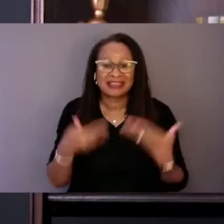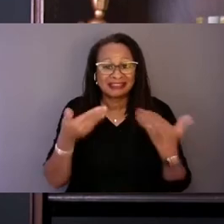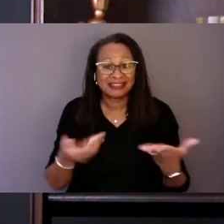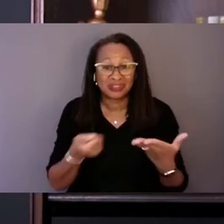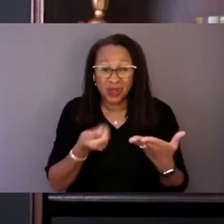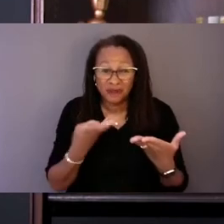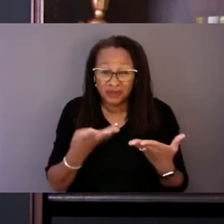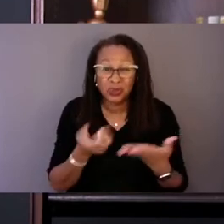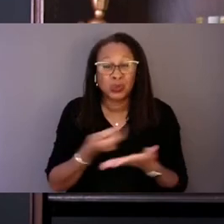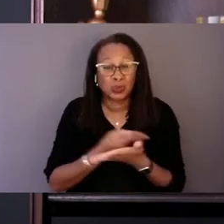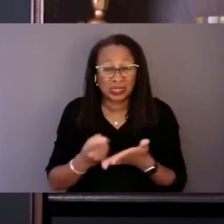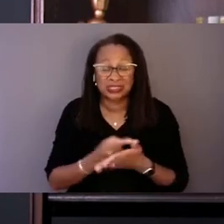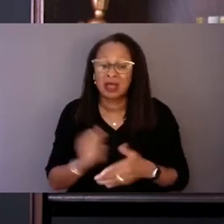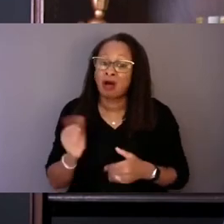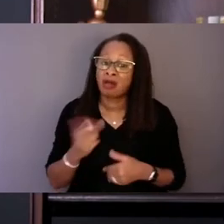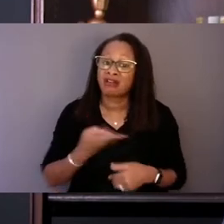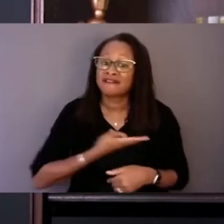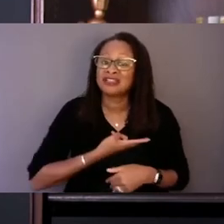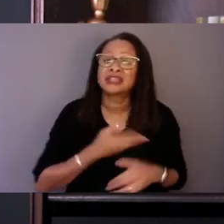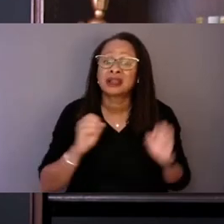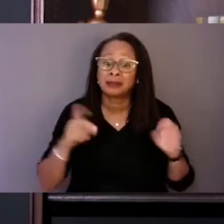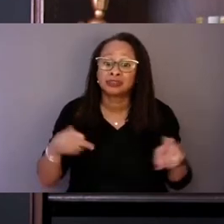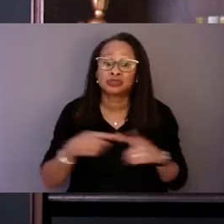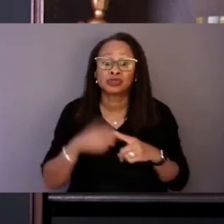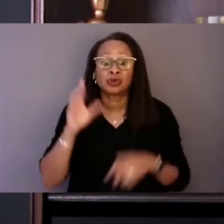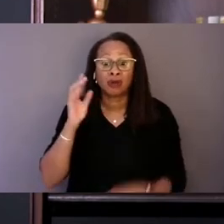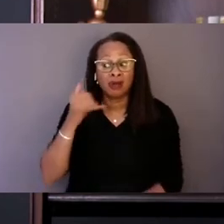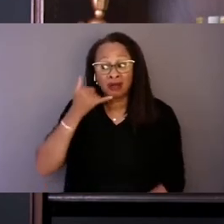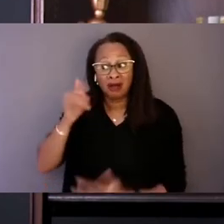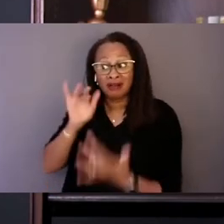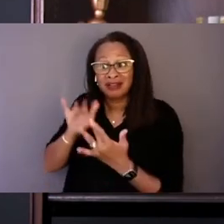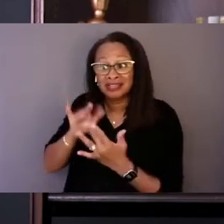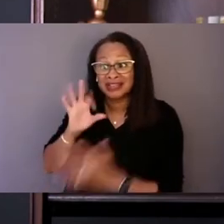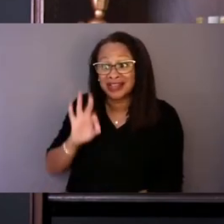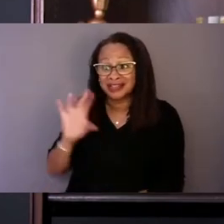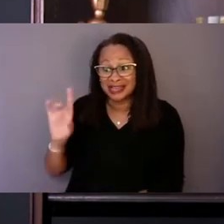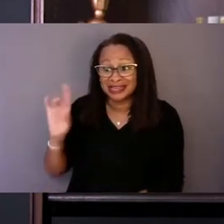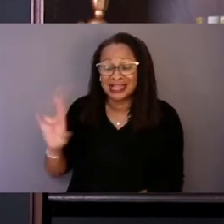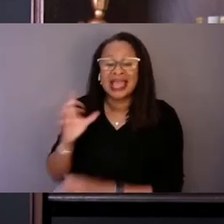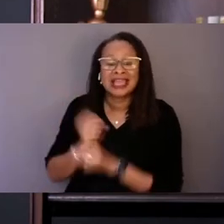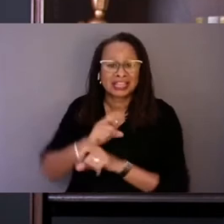all of us an opportunity to call 988 and get the response we deserve.